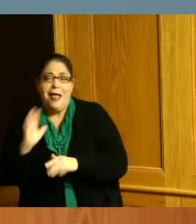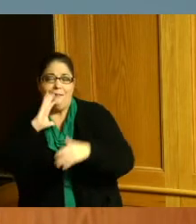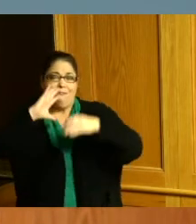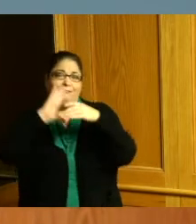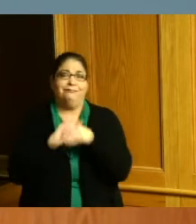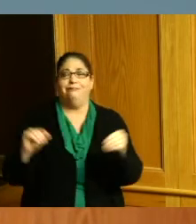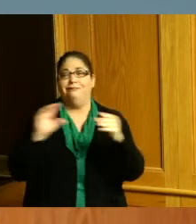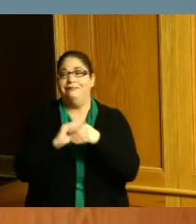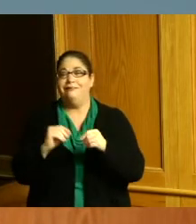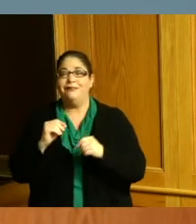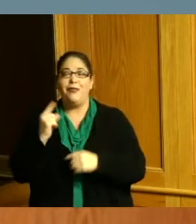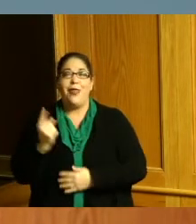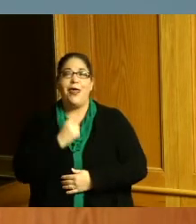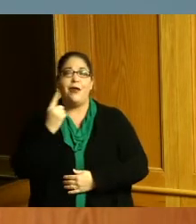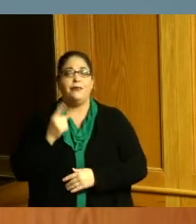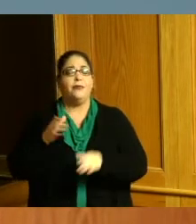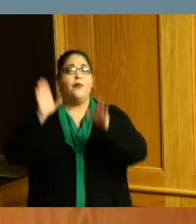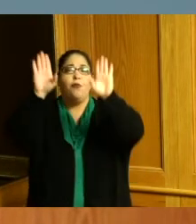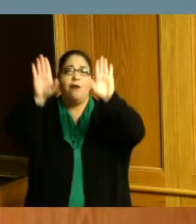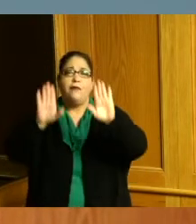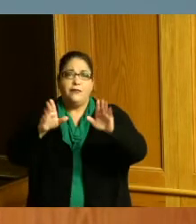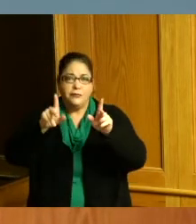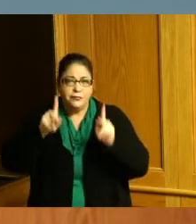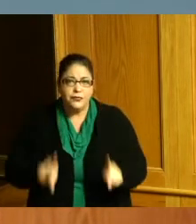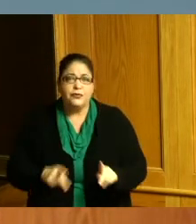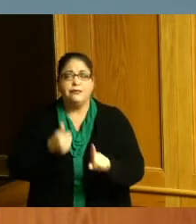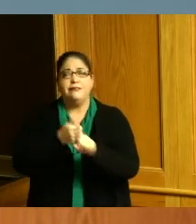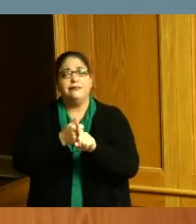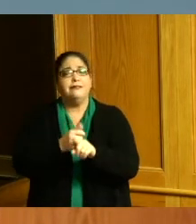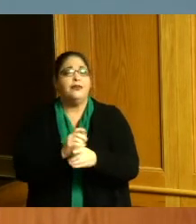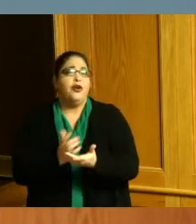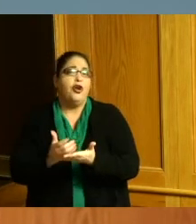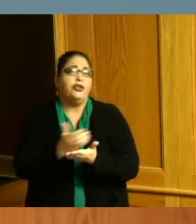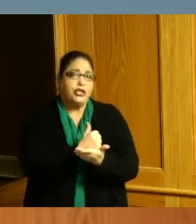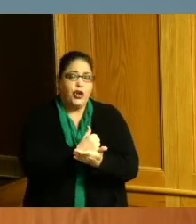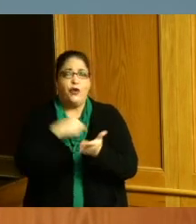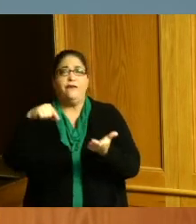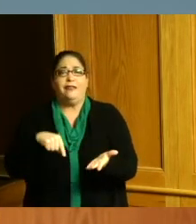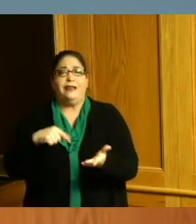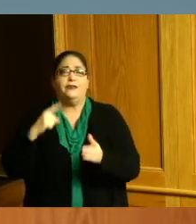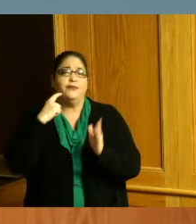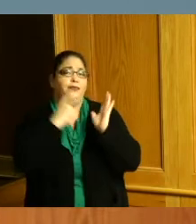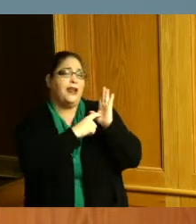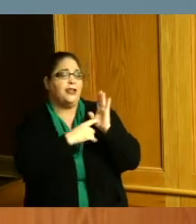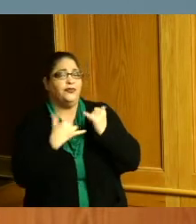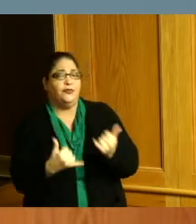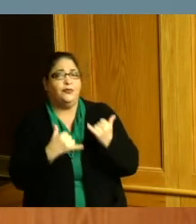Michelle is a wonderful person who deserves to be recognized today it is an honor to know and work